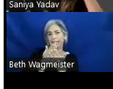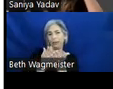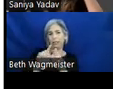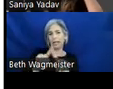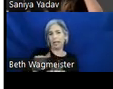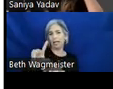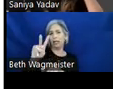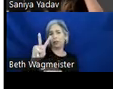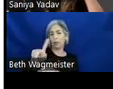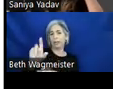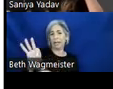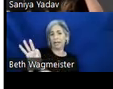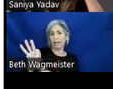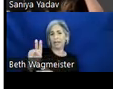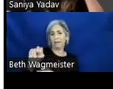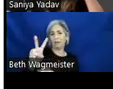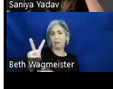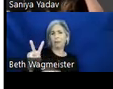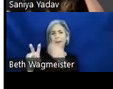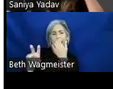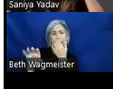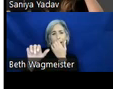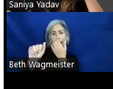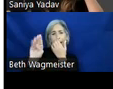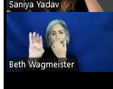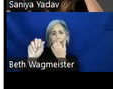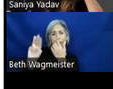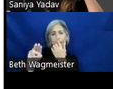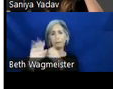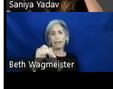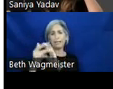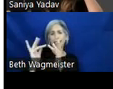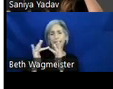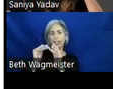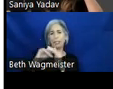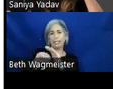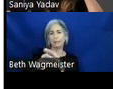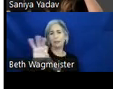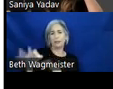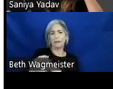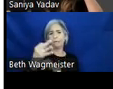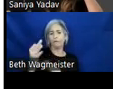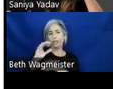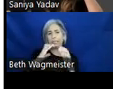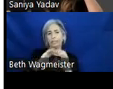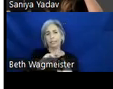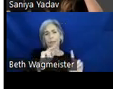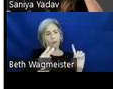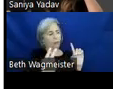November 29th, in our 2022EU series, we have ableism and digital accessibility.